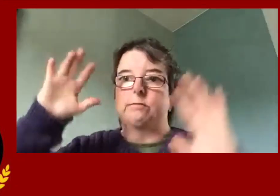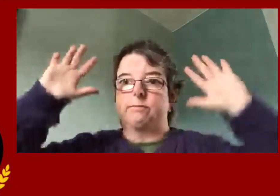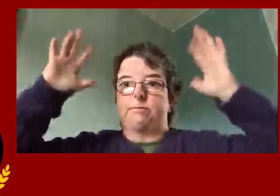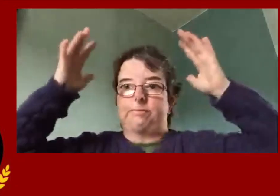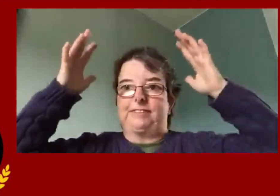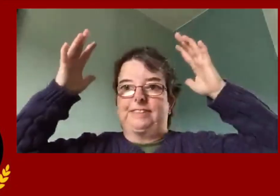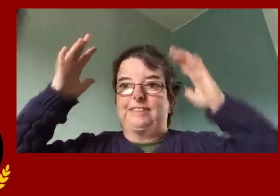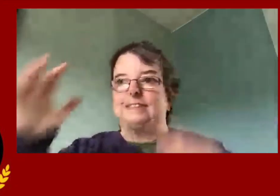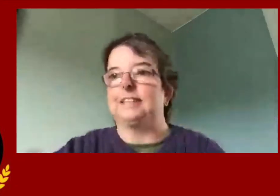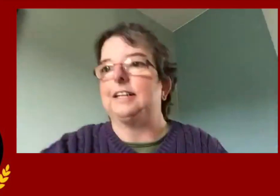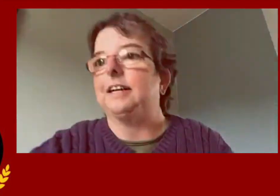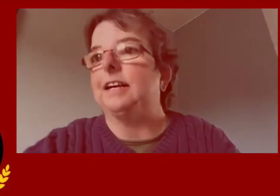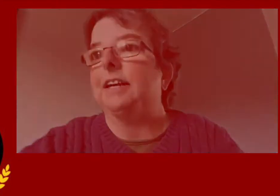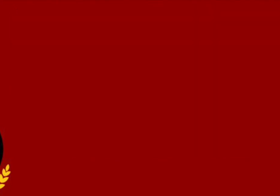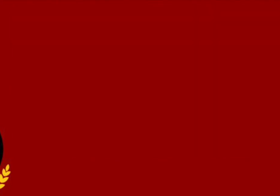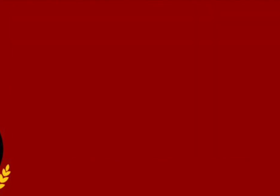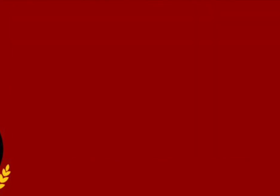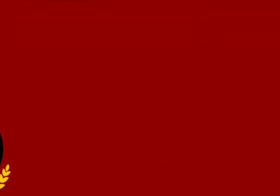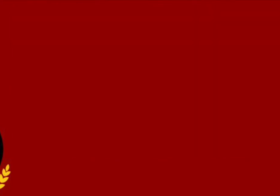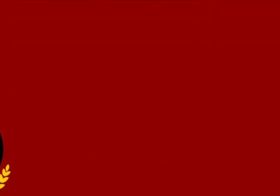Have a wonderful summer. Yay!